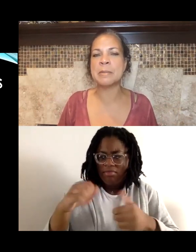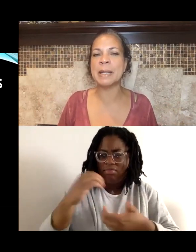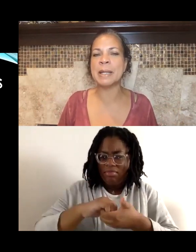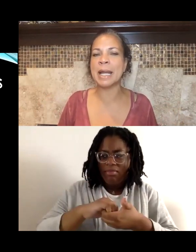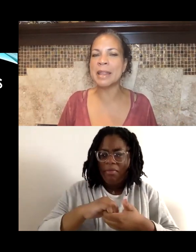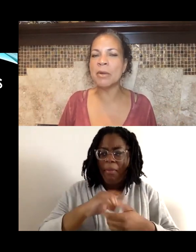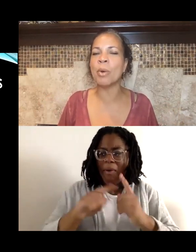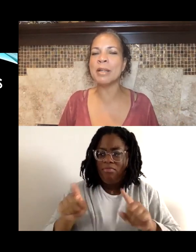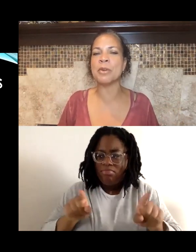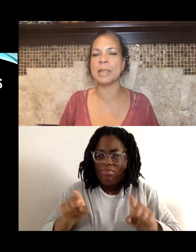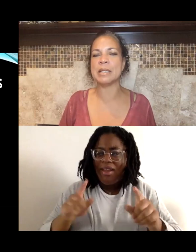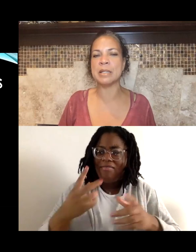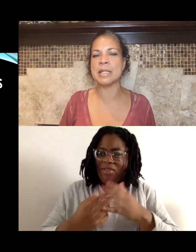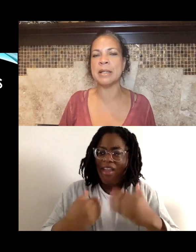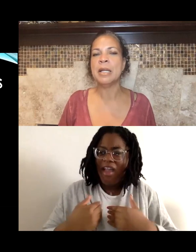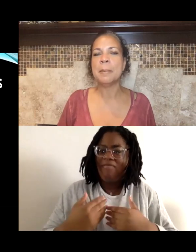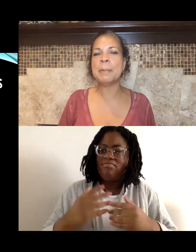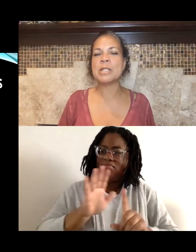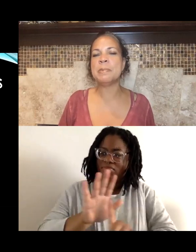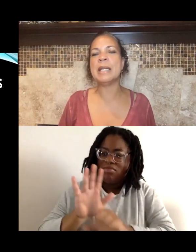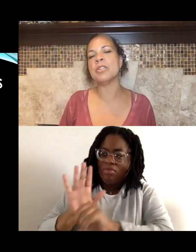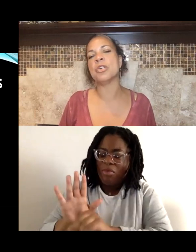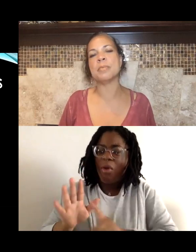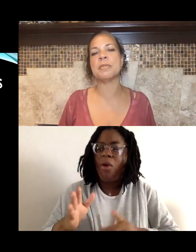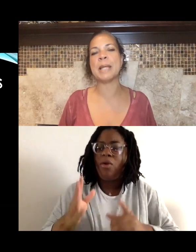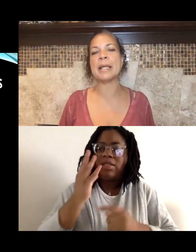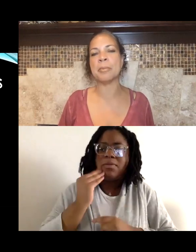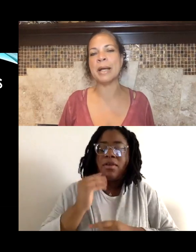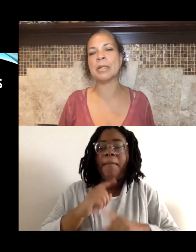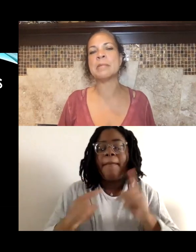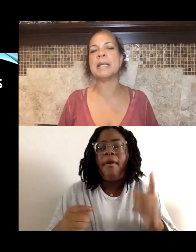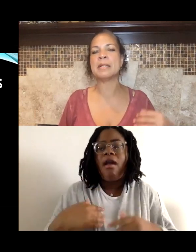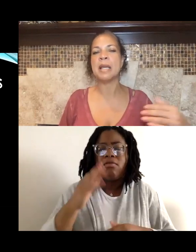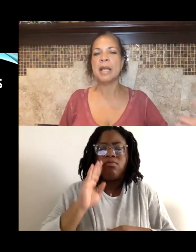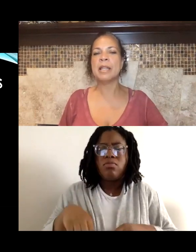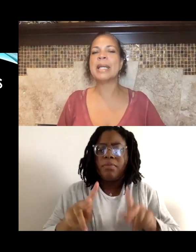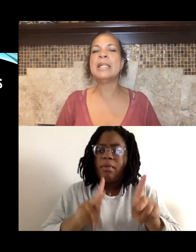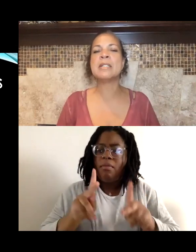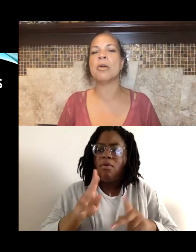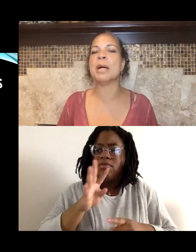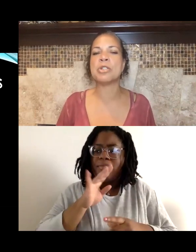But I think one of the reasons, that people speak in terms of black and brown, is because there is so much,